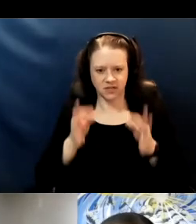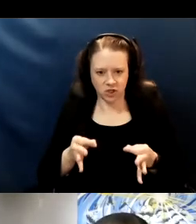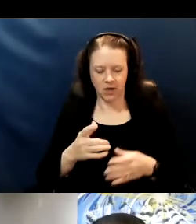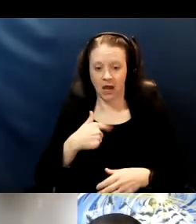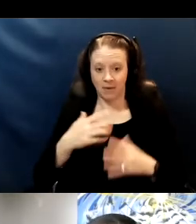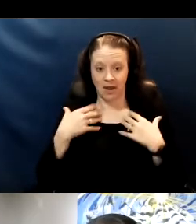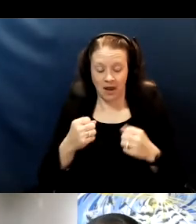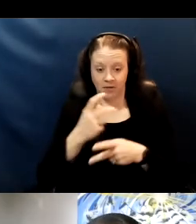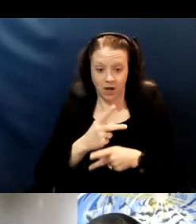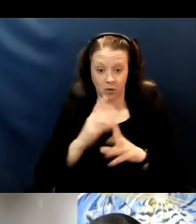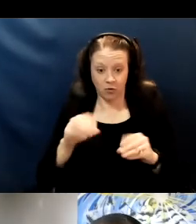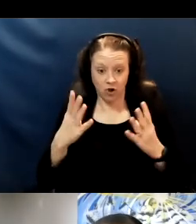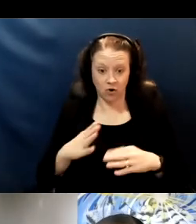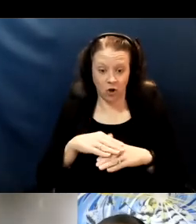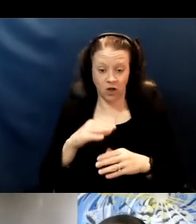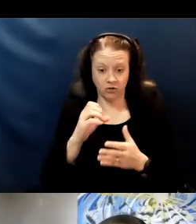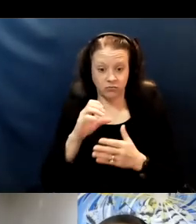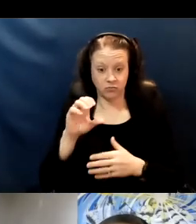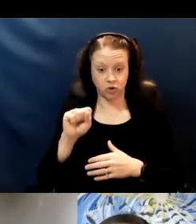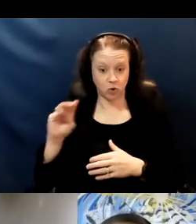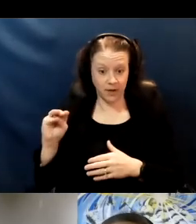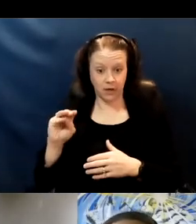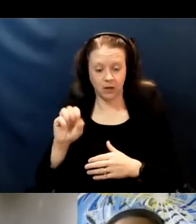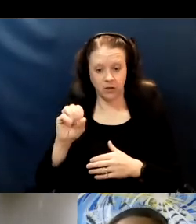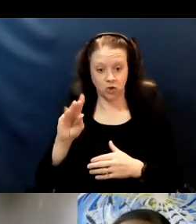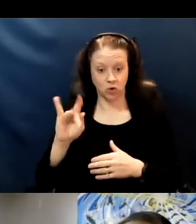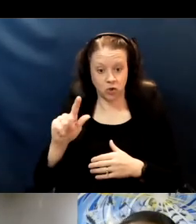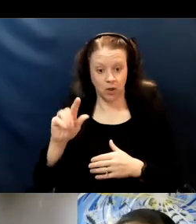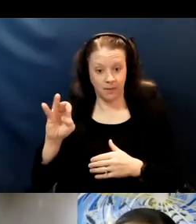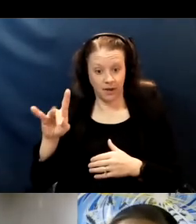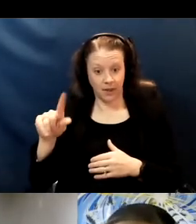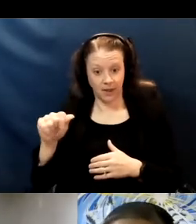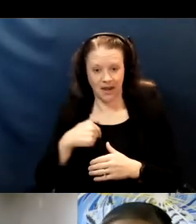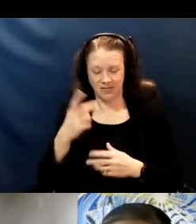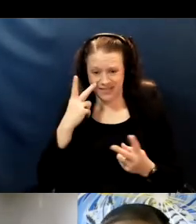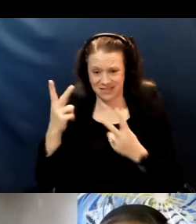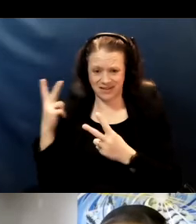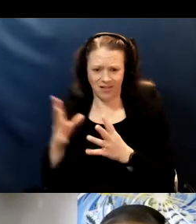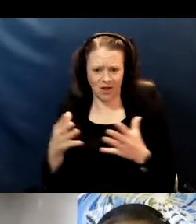I have seen a lot of things that aren't just not true about the vaccine and again,